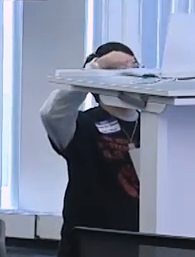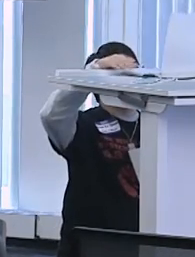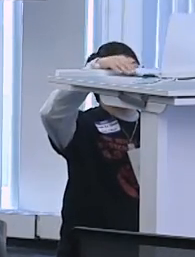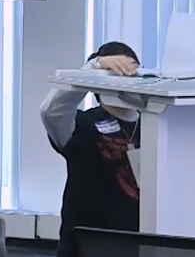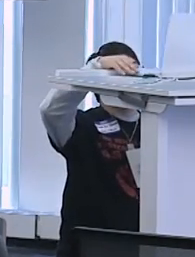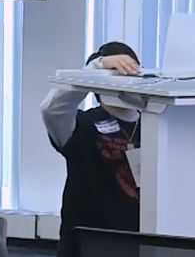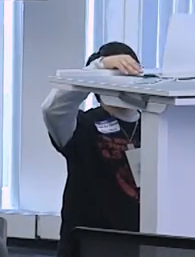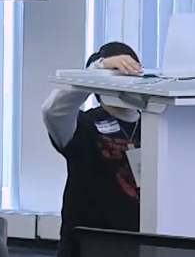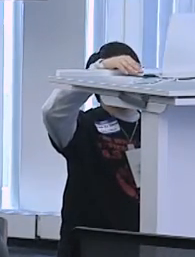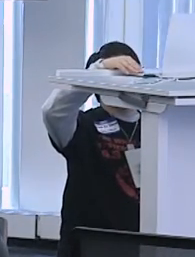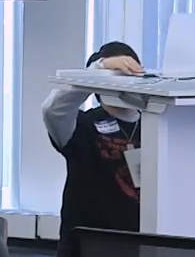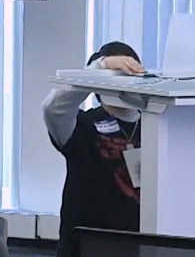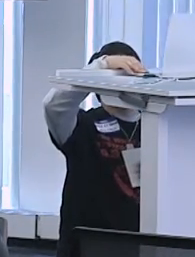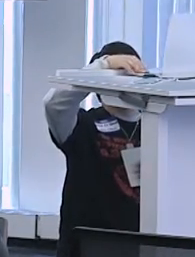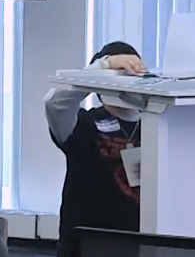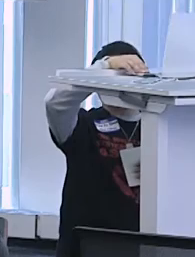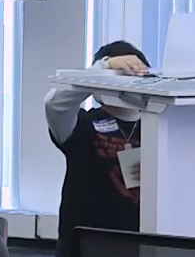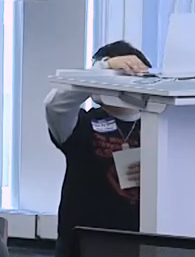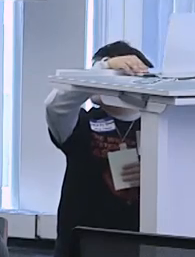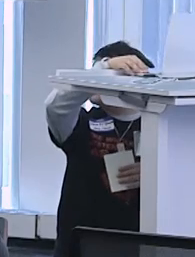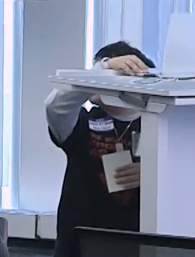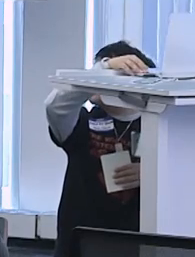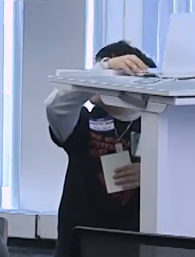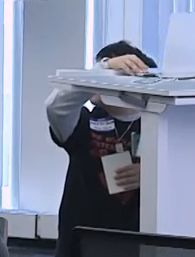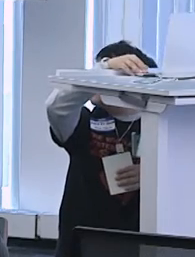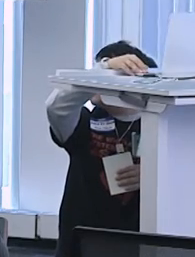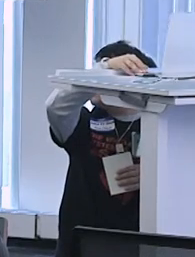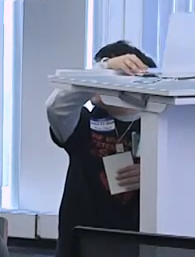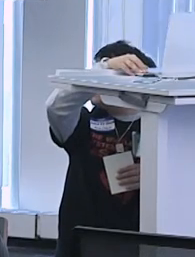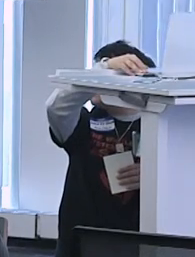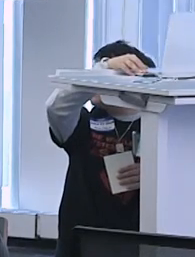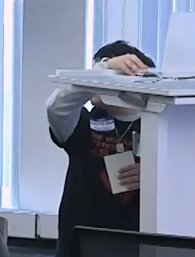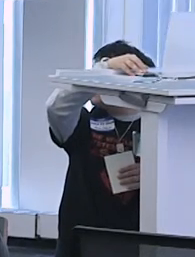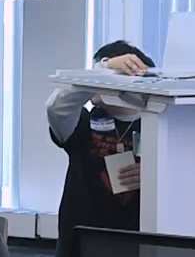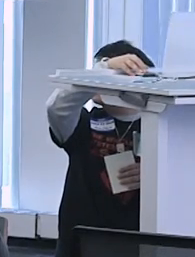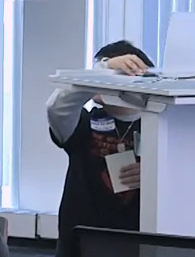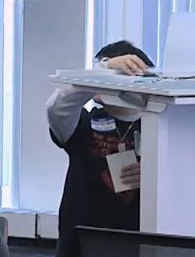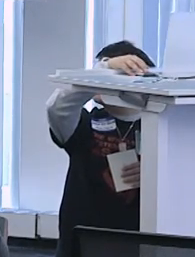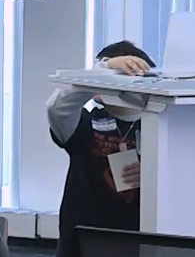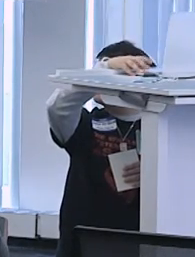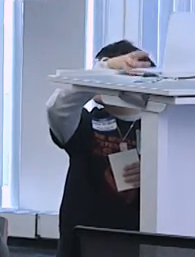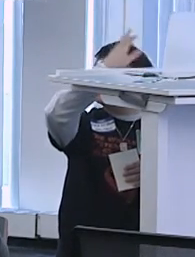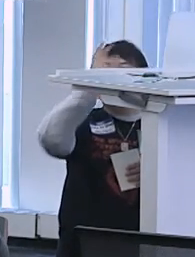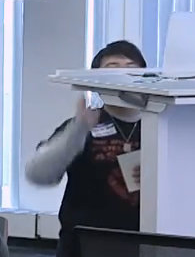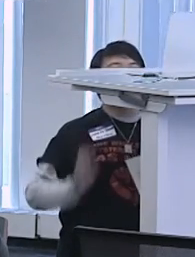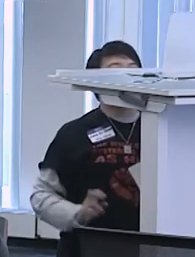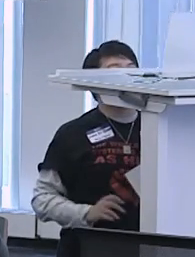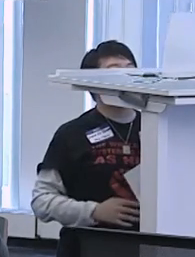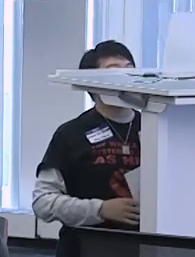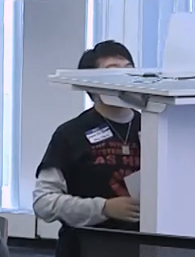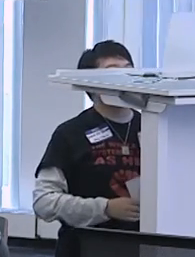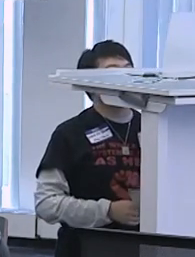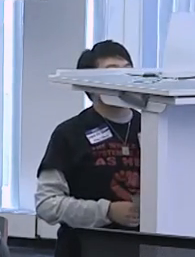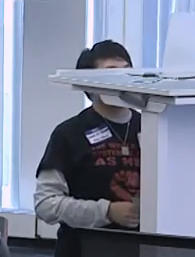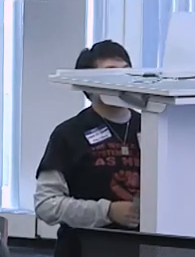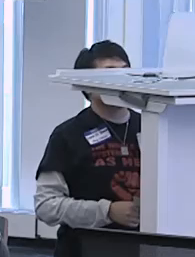In interest of time, I will not go into examples of every one, in sense that there's so many examples here.